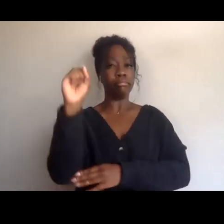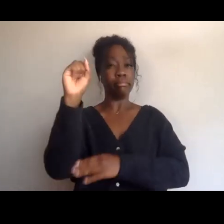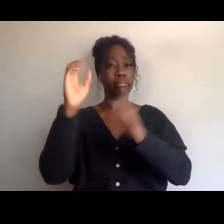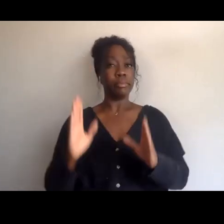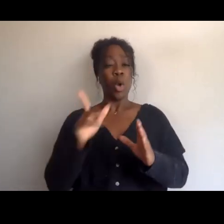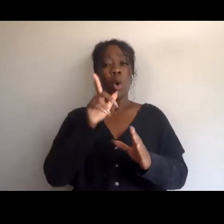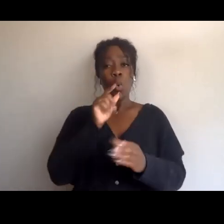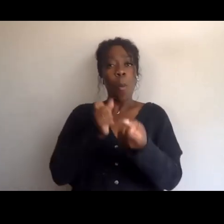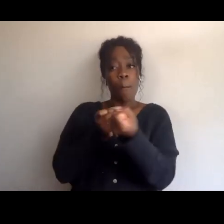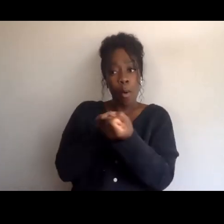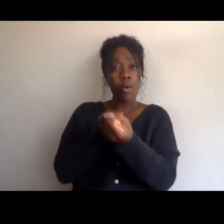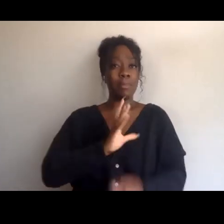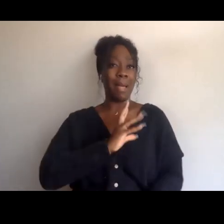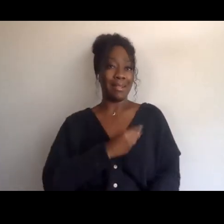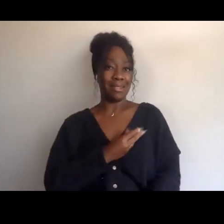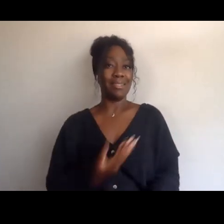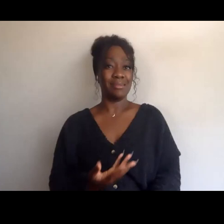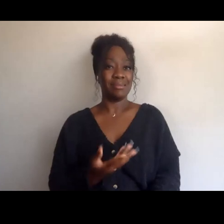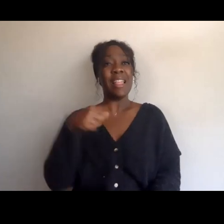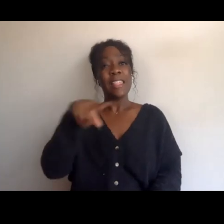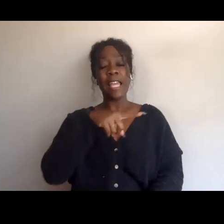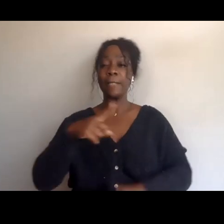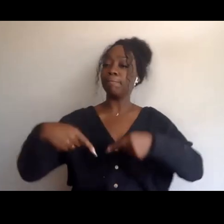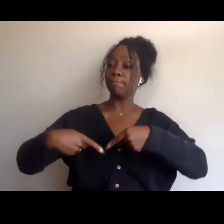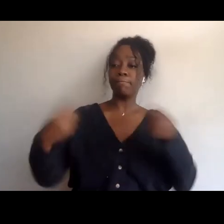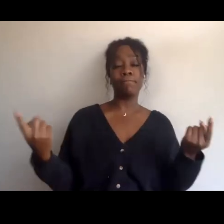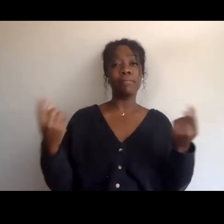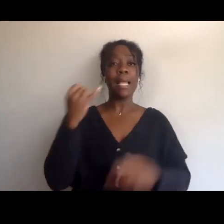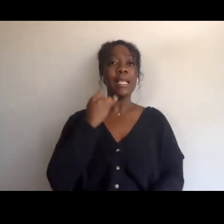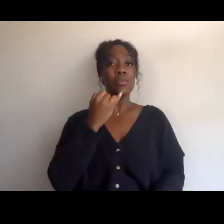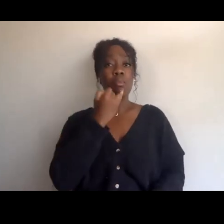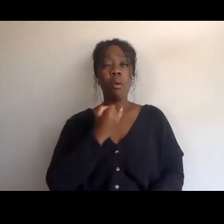or speaks out against Israeli settler colonialism, right?